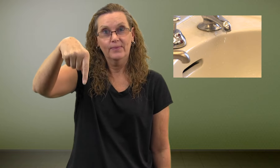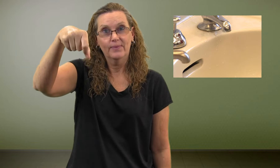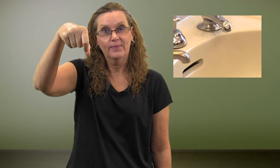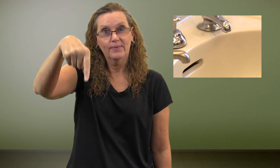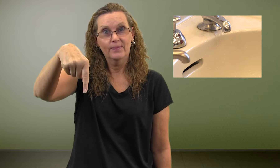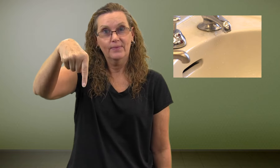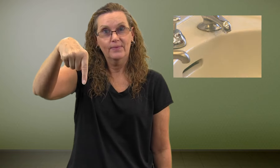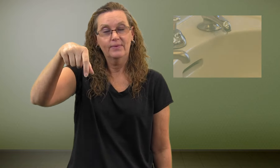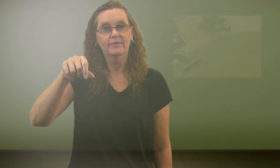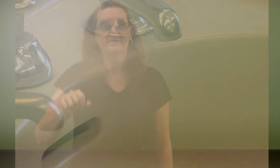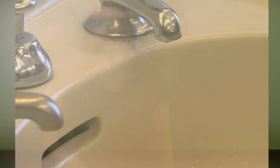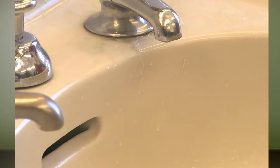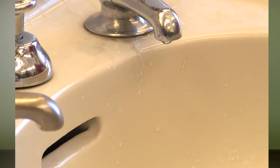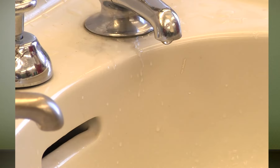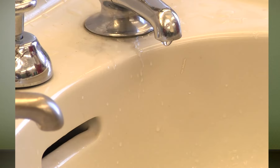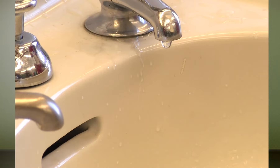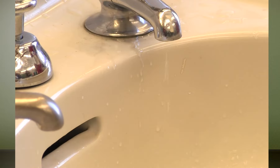Dripping water.